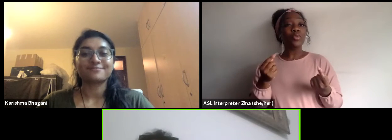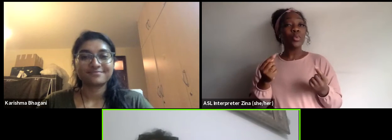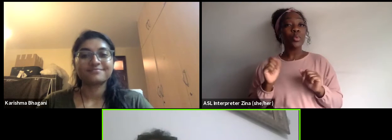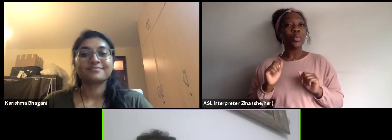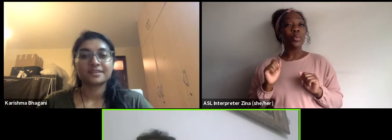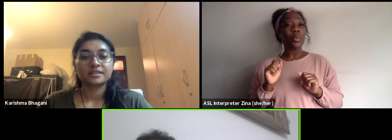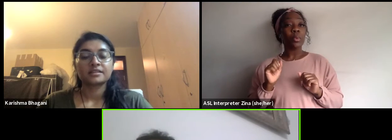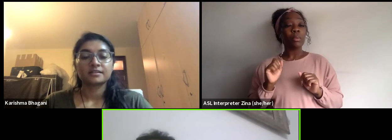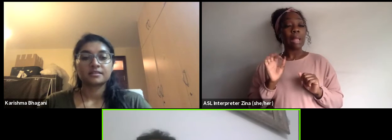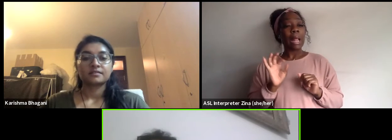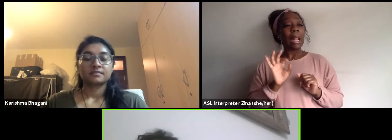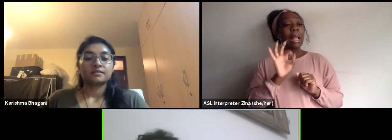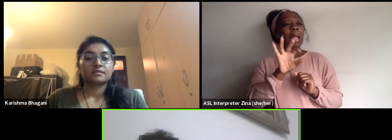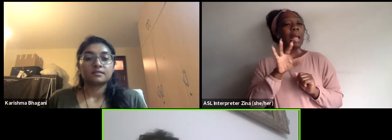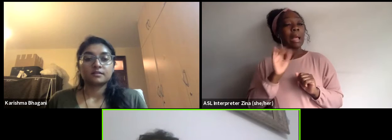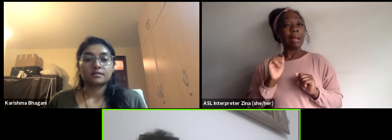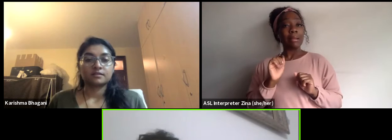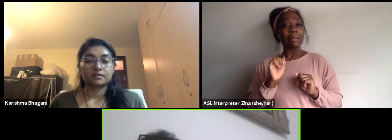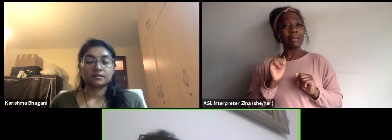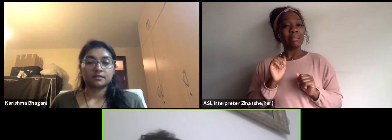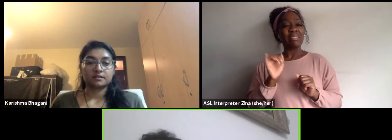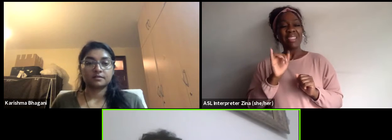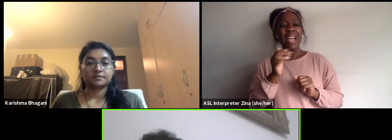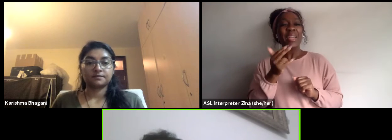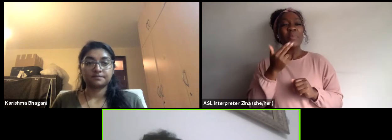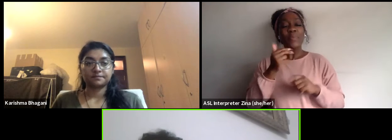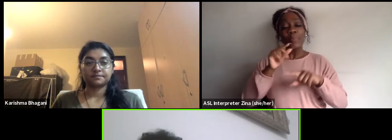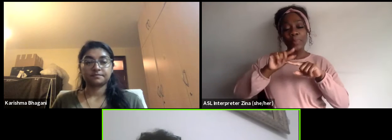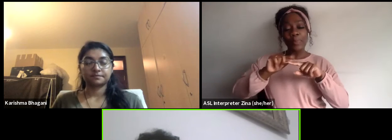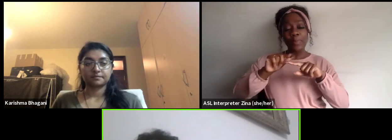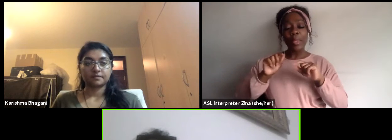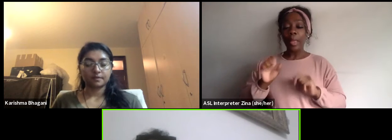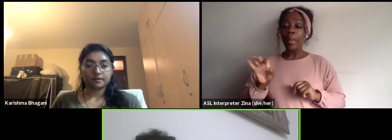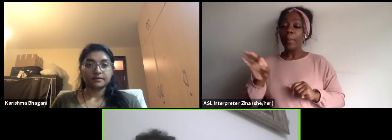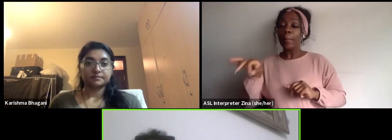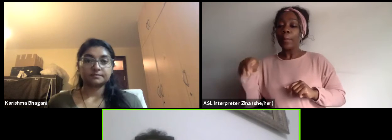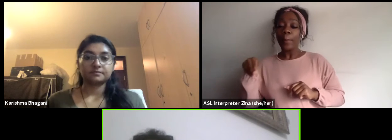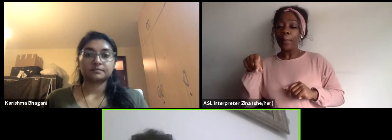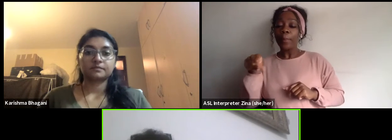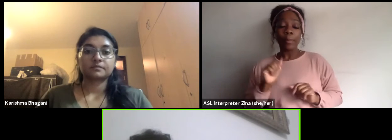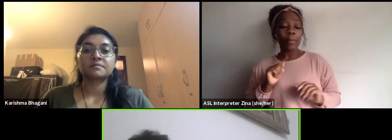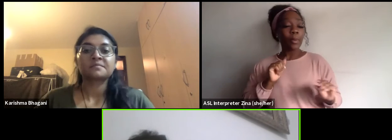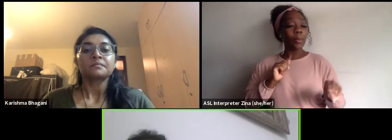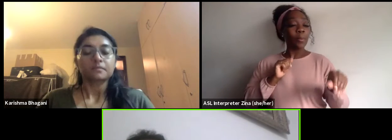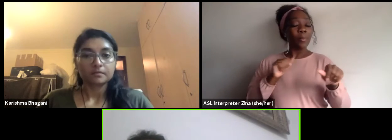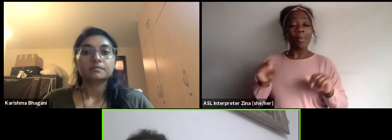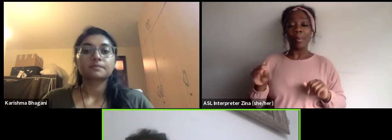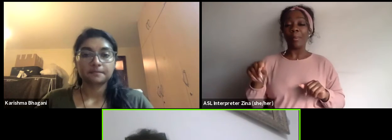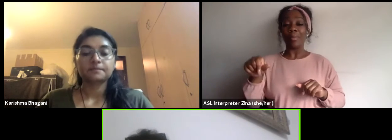Sustainability is a small seeds put here and there at different stage and in different time